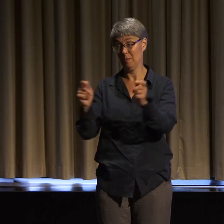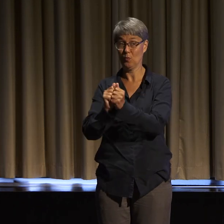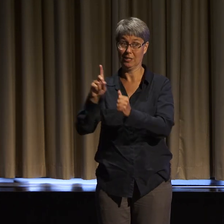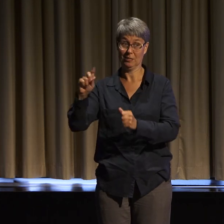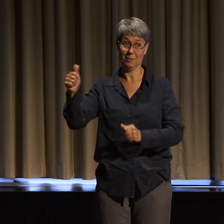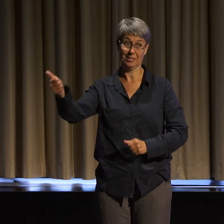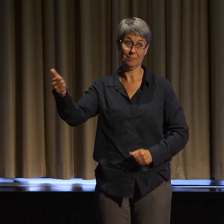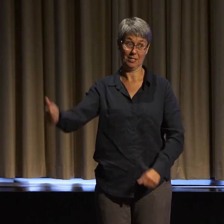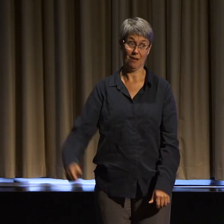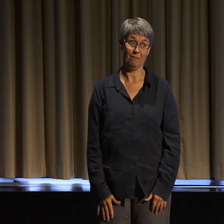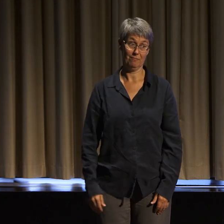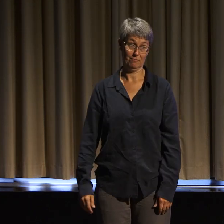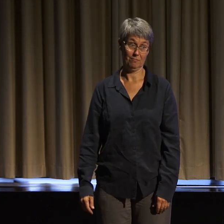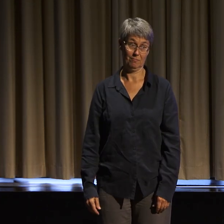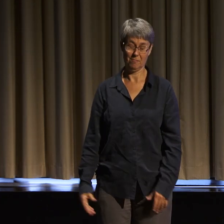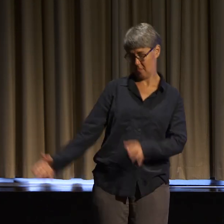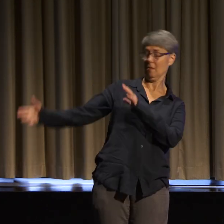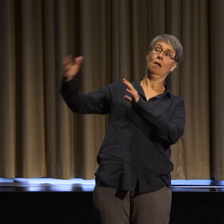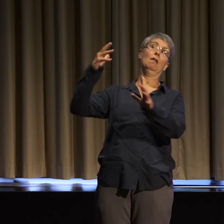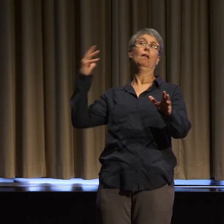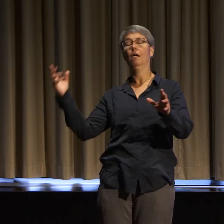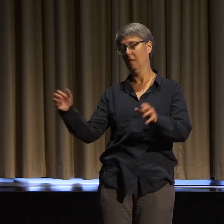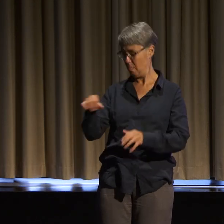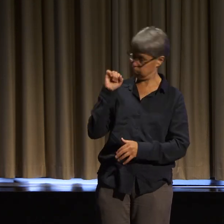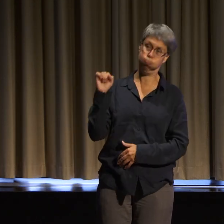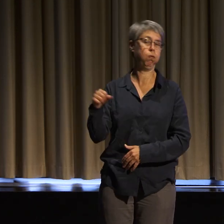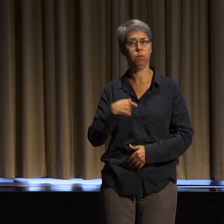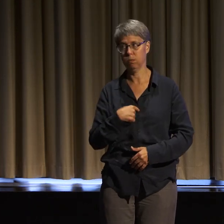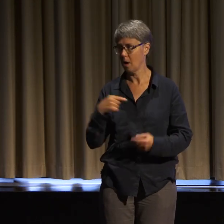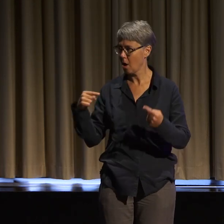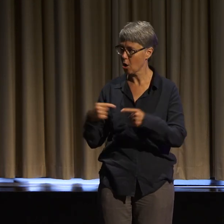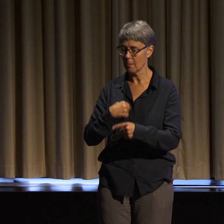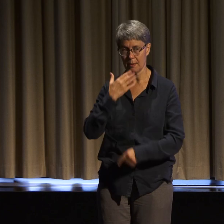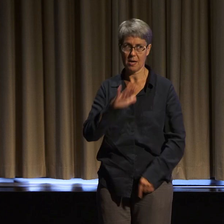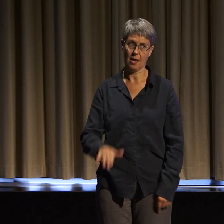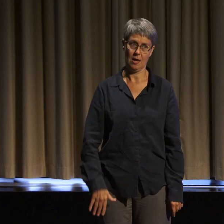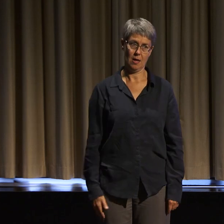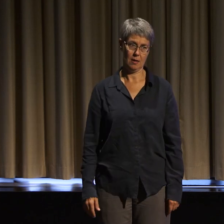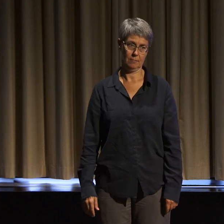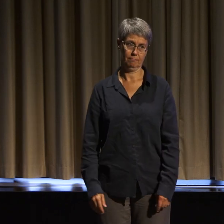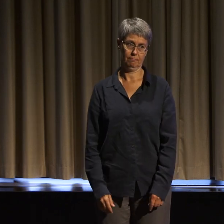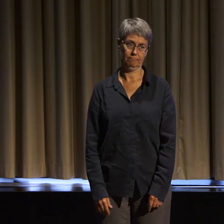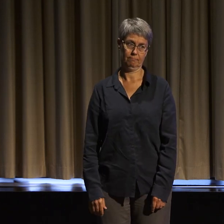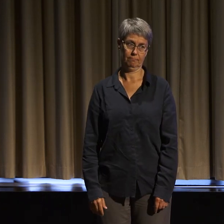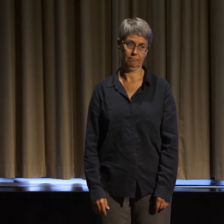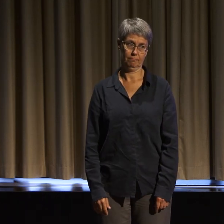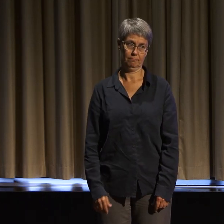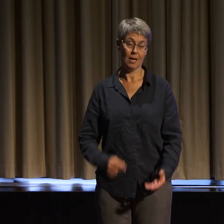and other disabled people who are like me. I know that I am not alone when I say that sometimes we